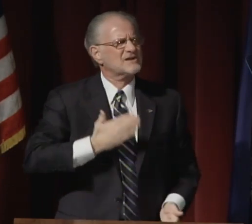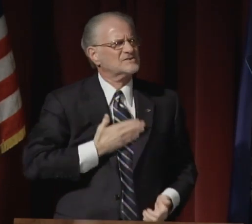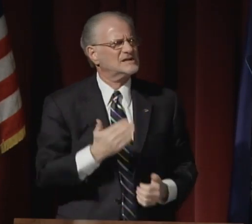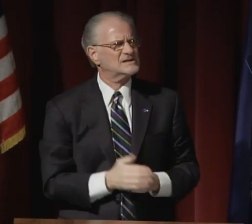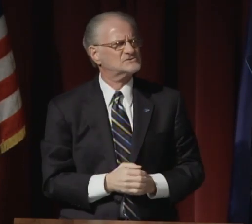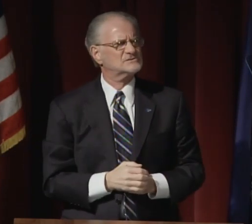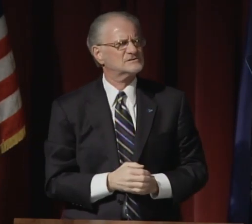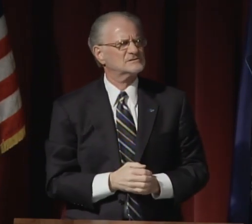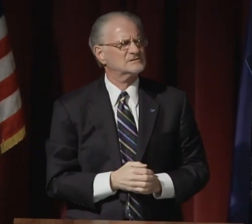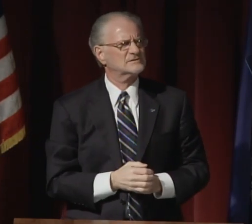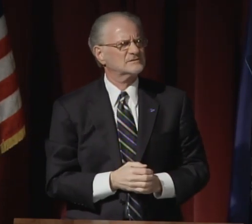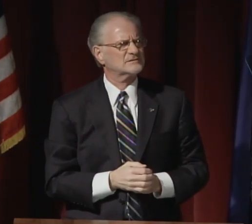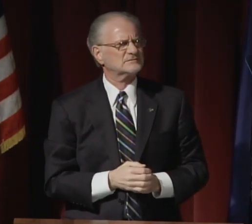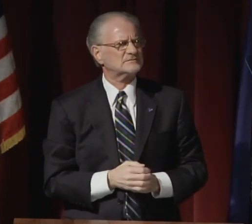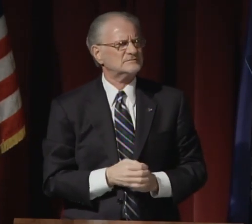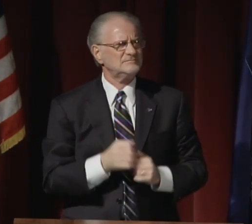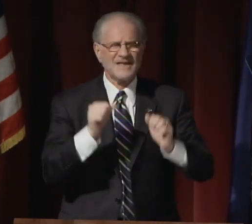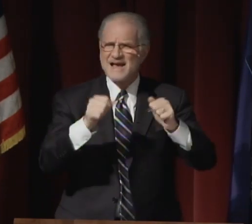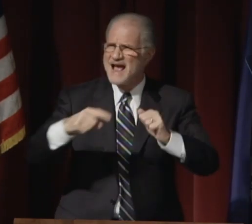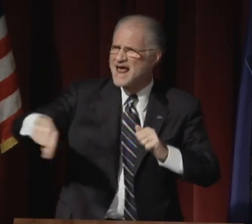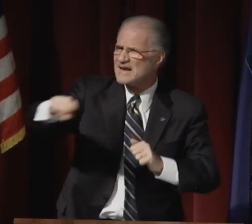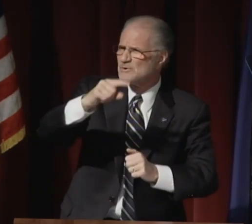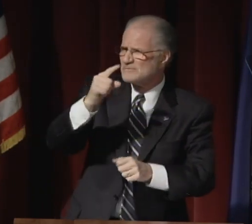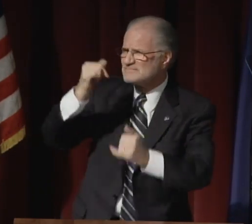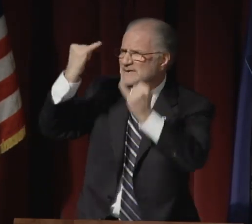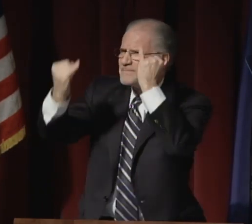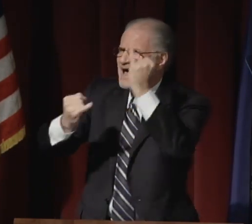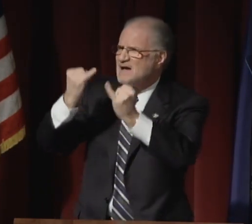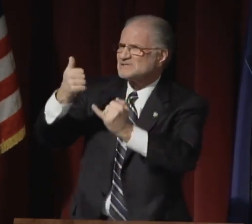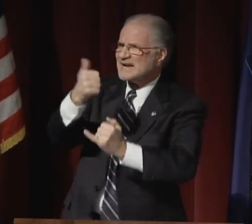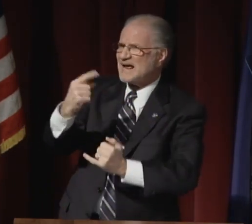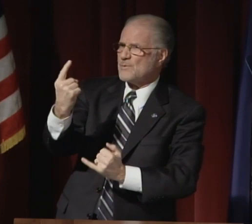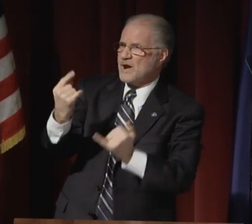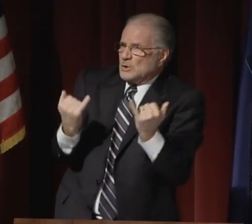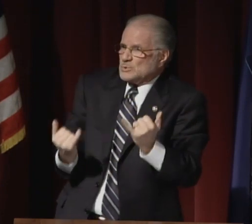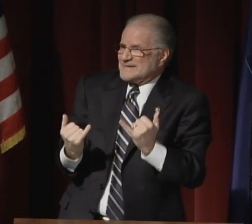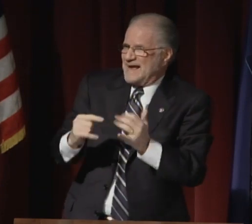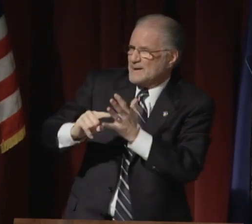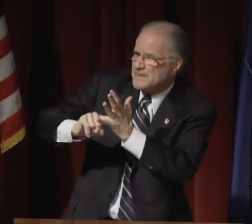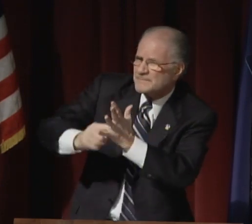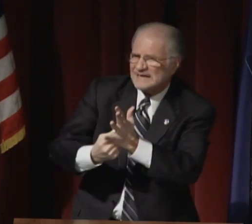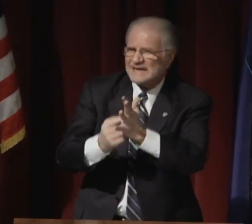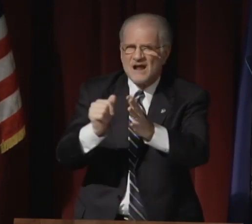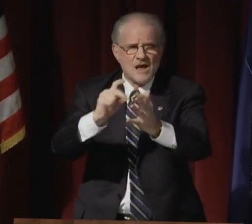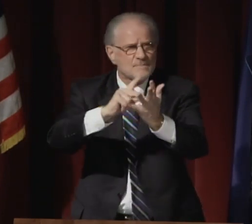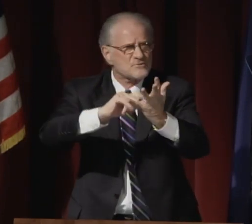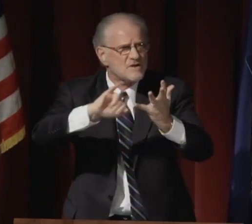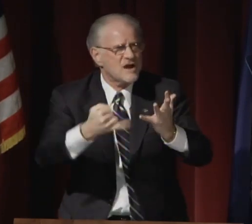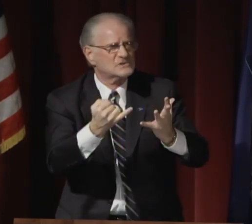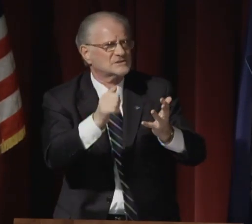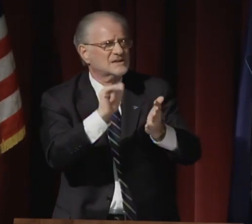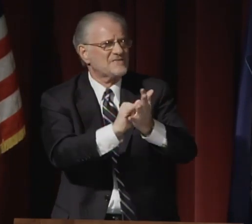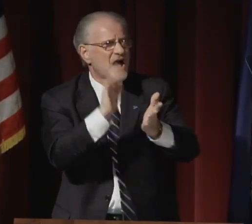We live in the age of instant gratification.